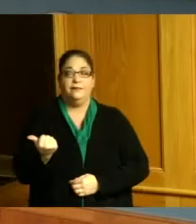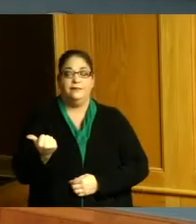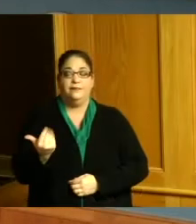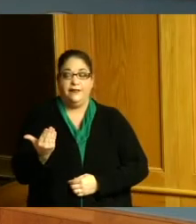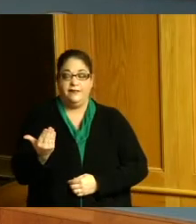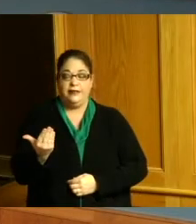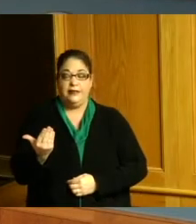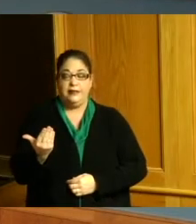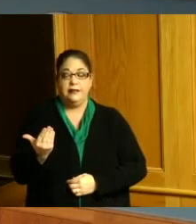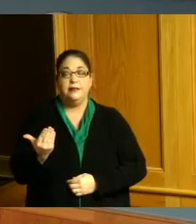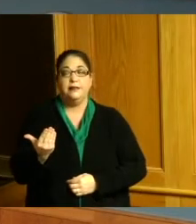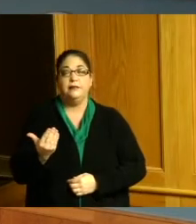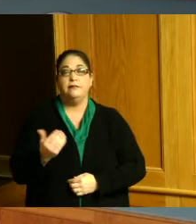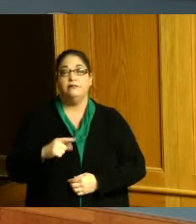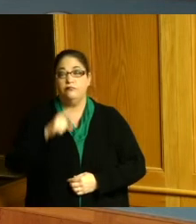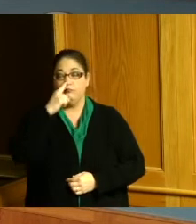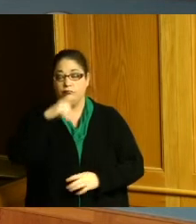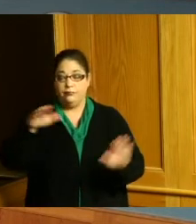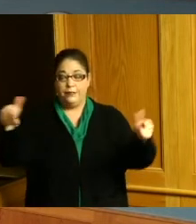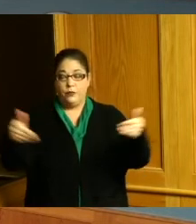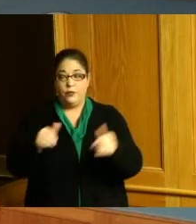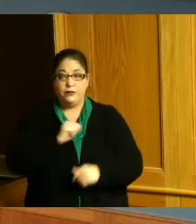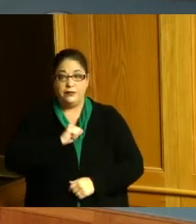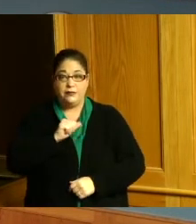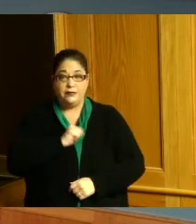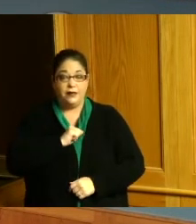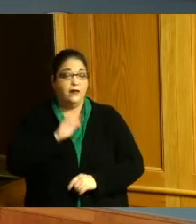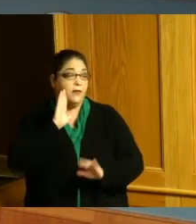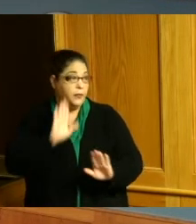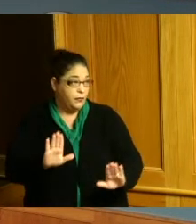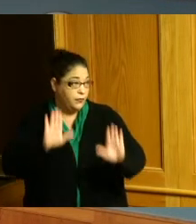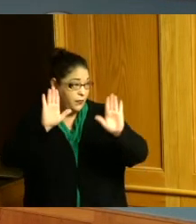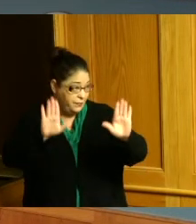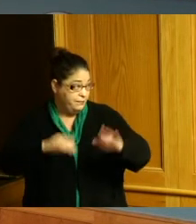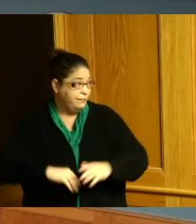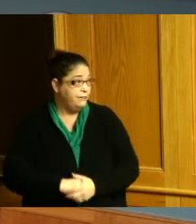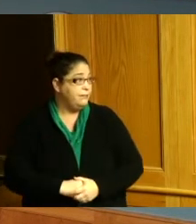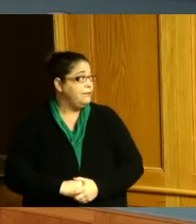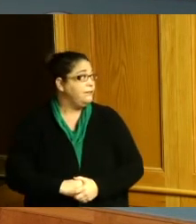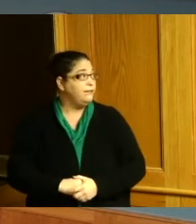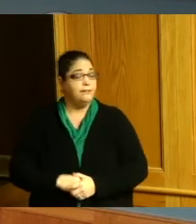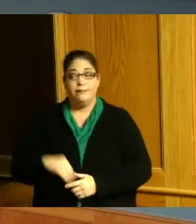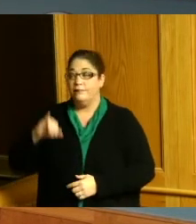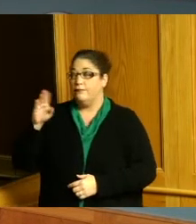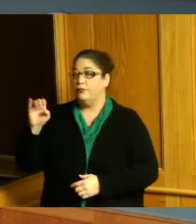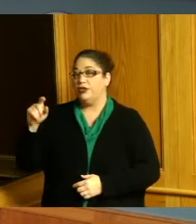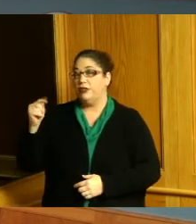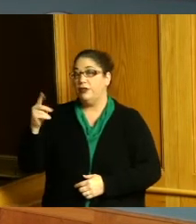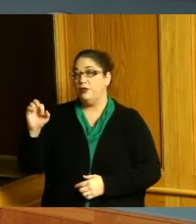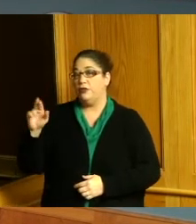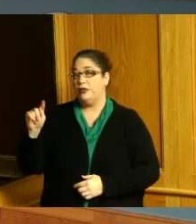if we could introduce ourselves that would be great I am Bridget Doherty Communications Manager